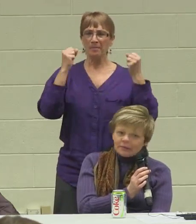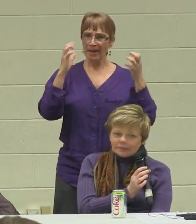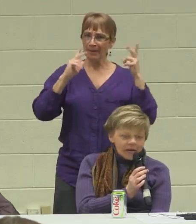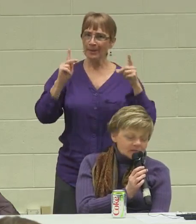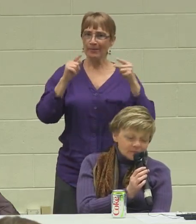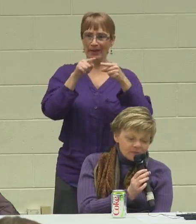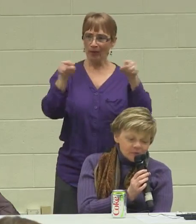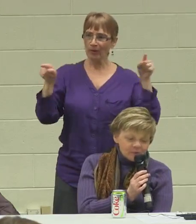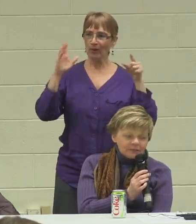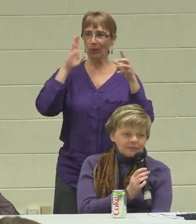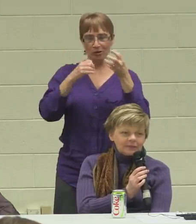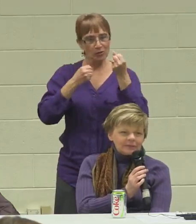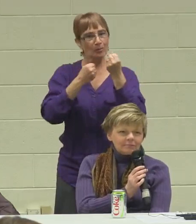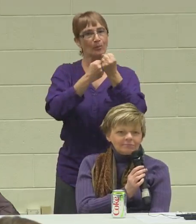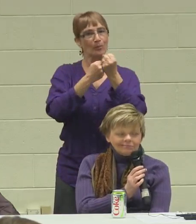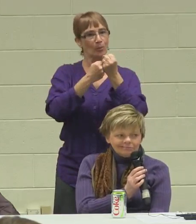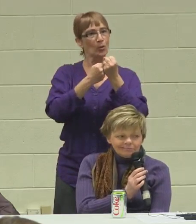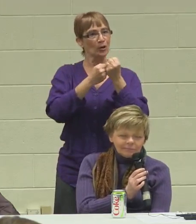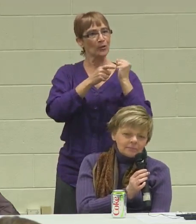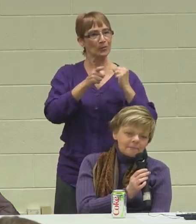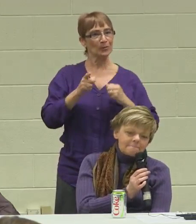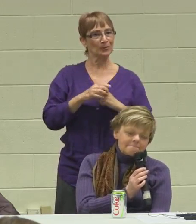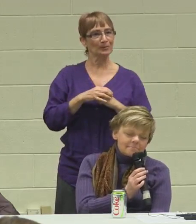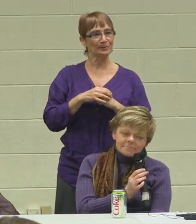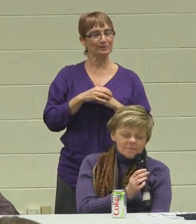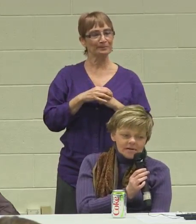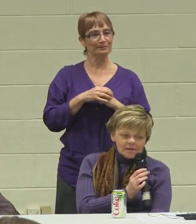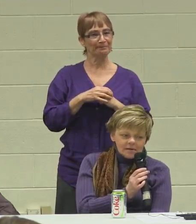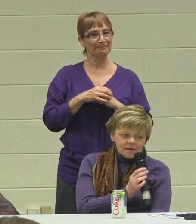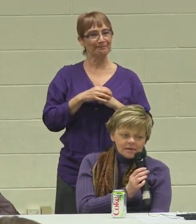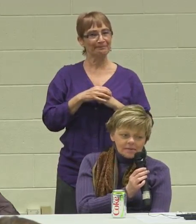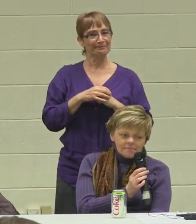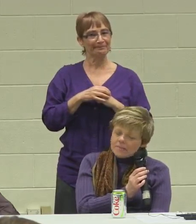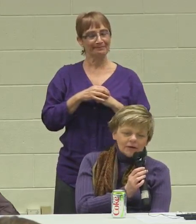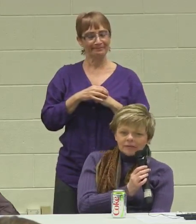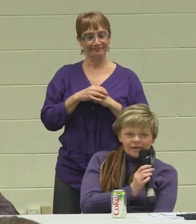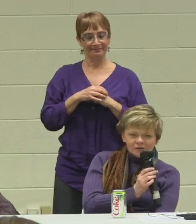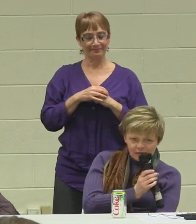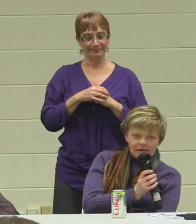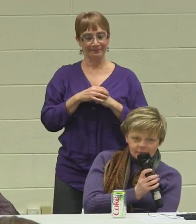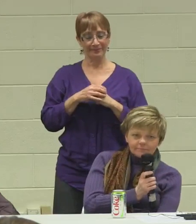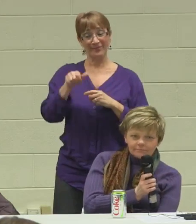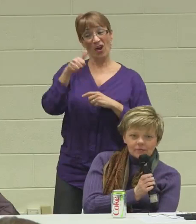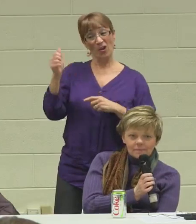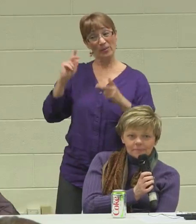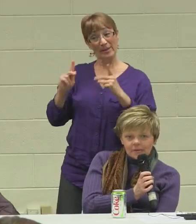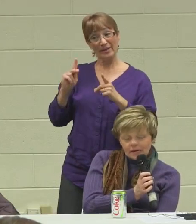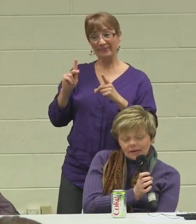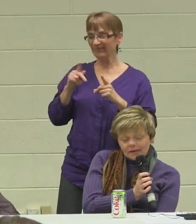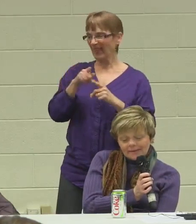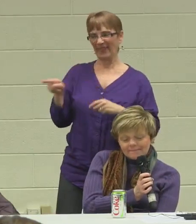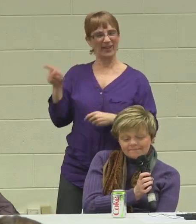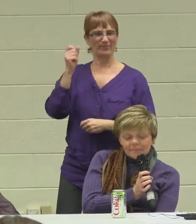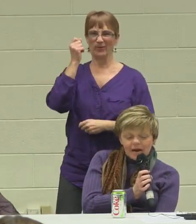and there's lots of people who will not really understand.